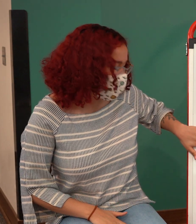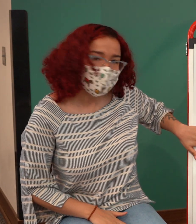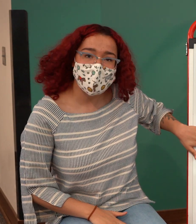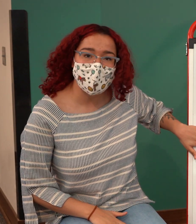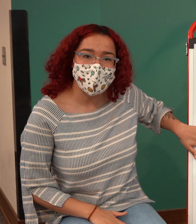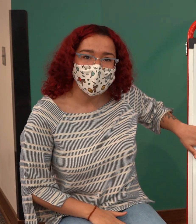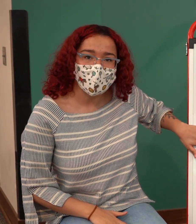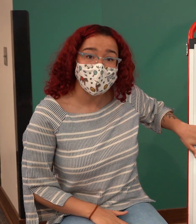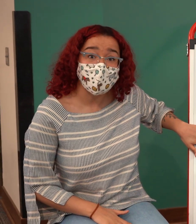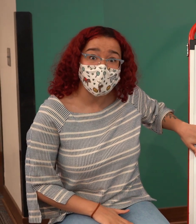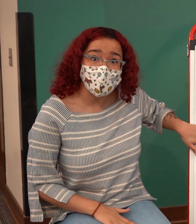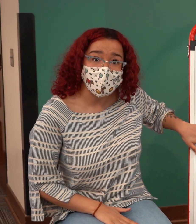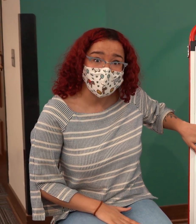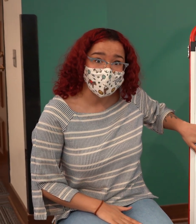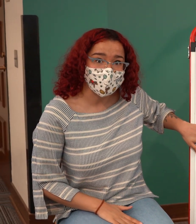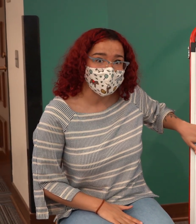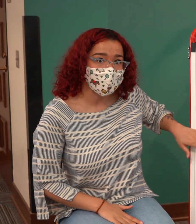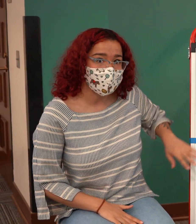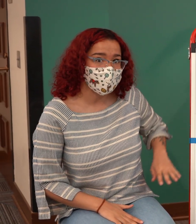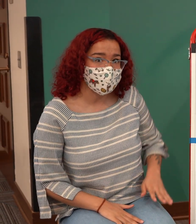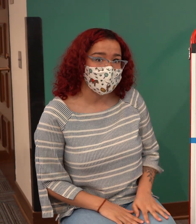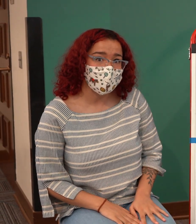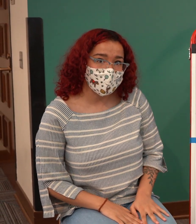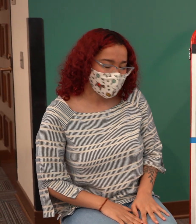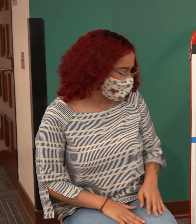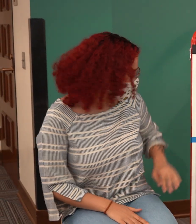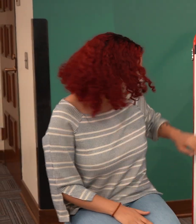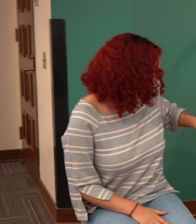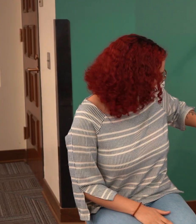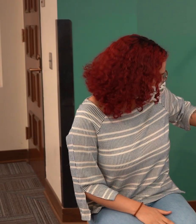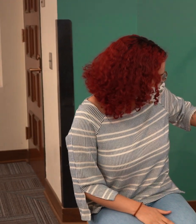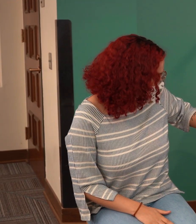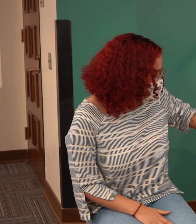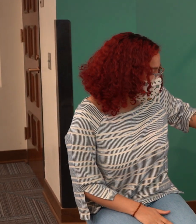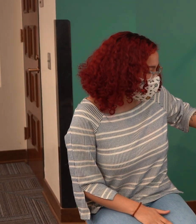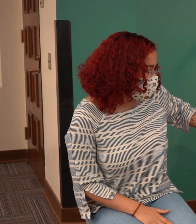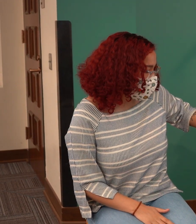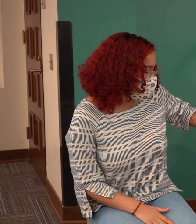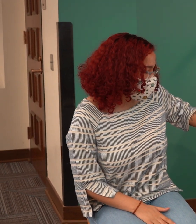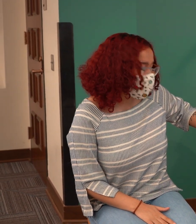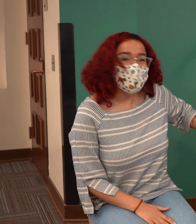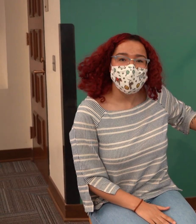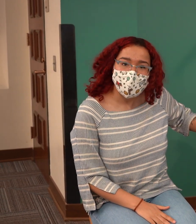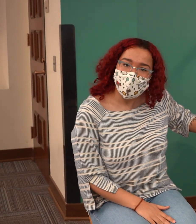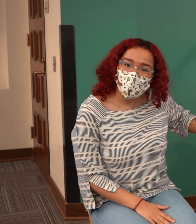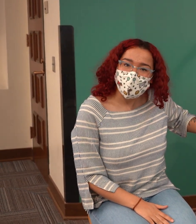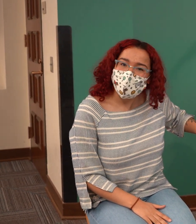So this can be especially helpful for any of our friends at home that get a little bit